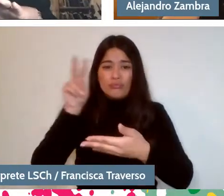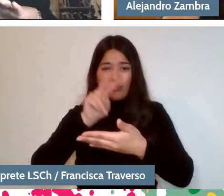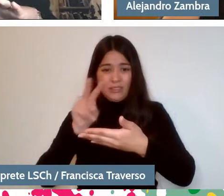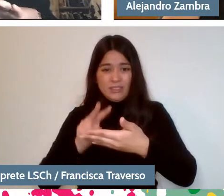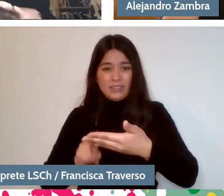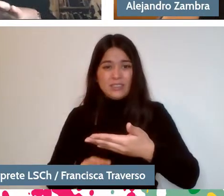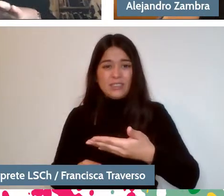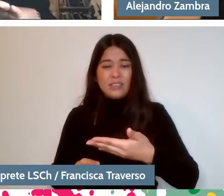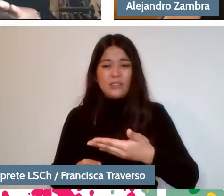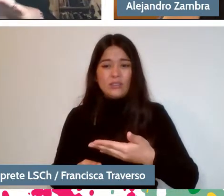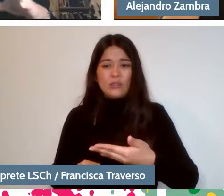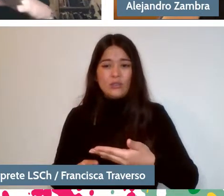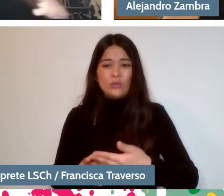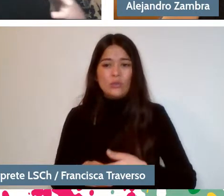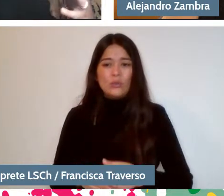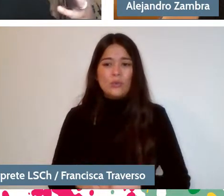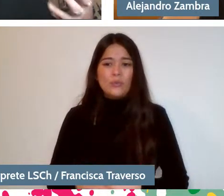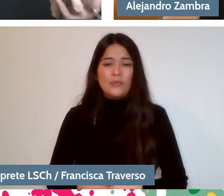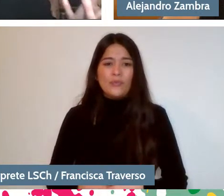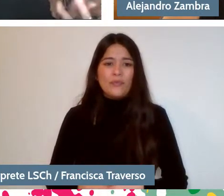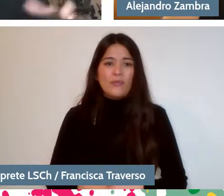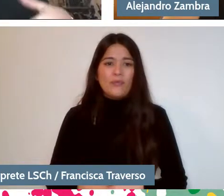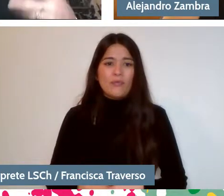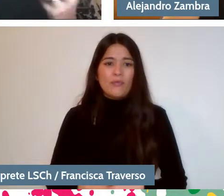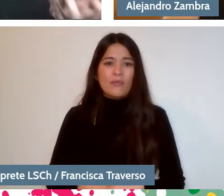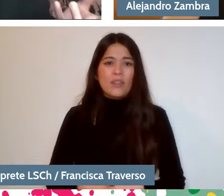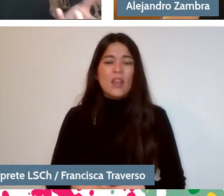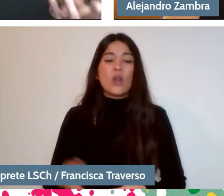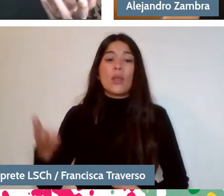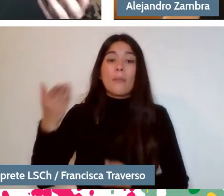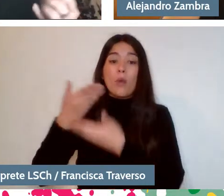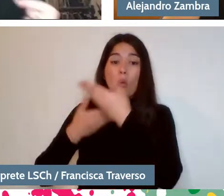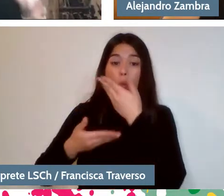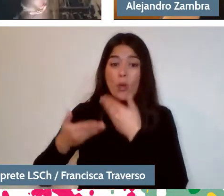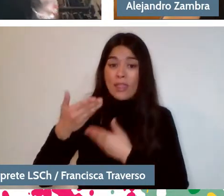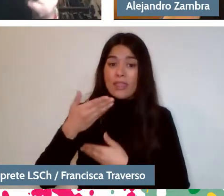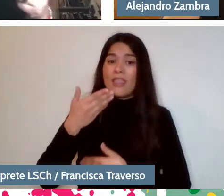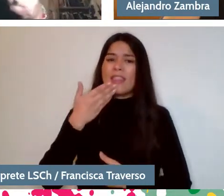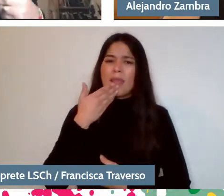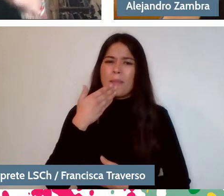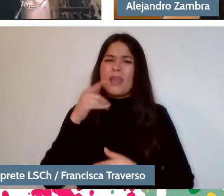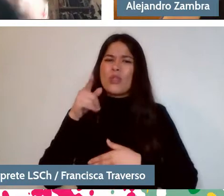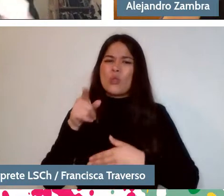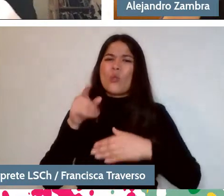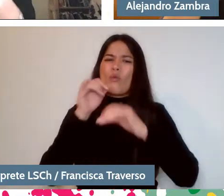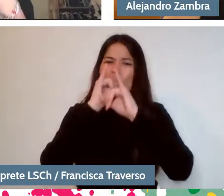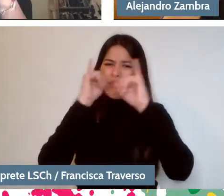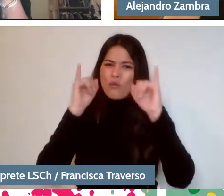both in what you tell us, also how you tell it. Your narrators go back over a word,